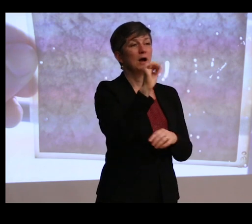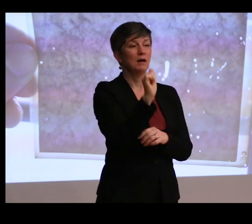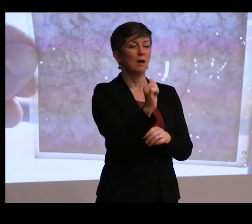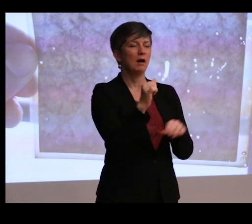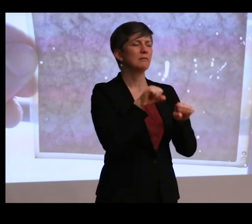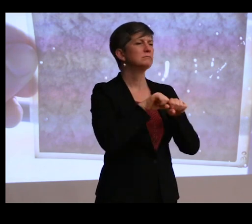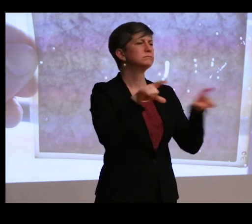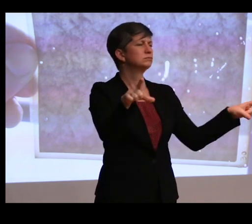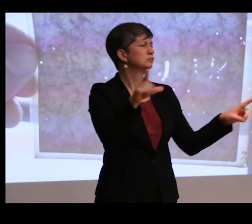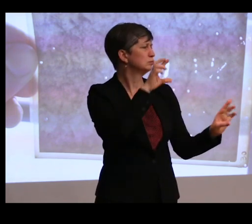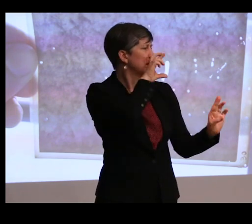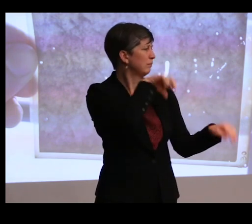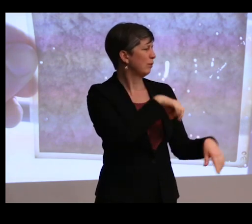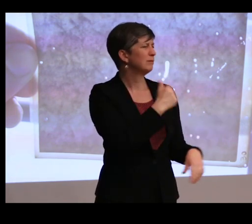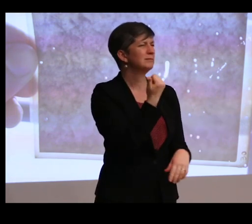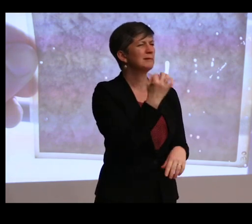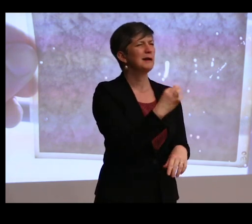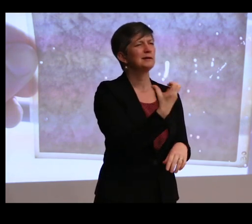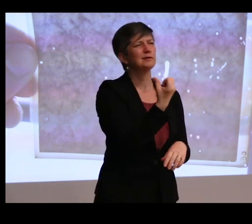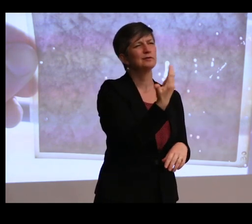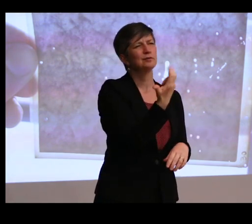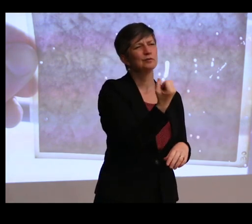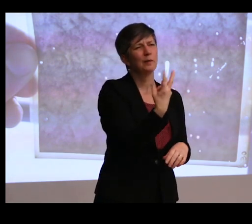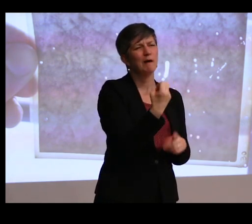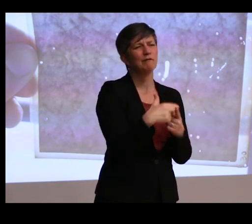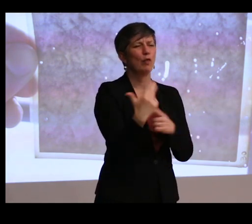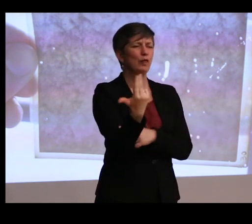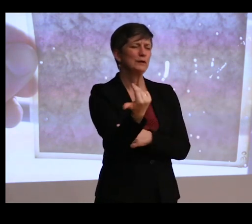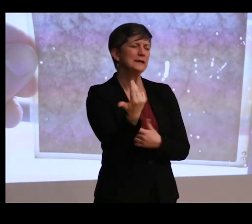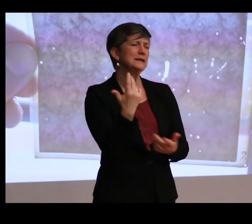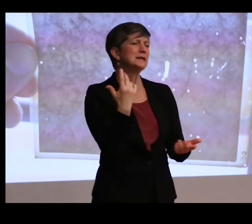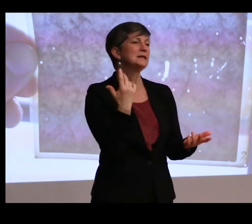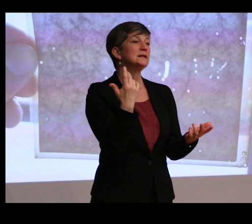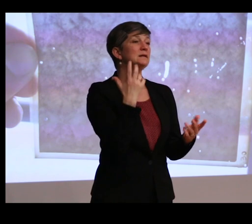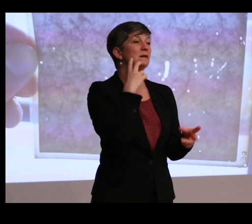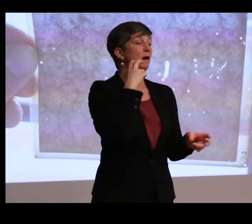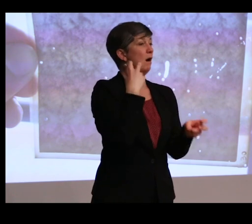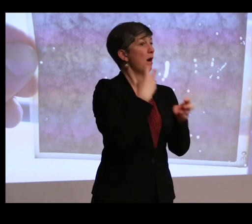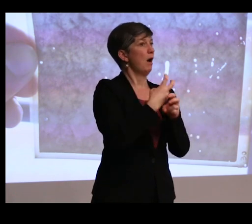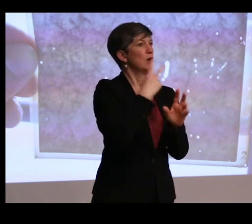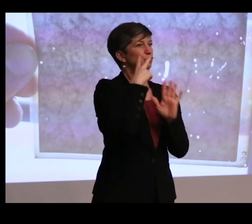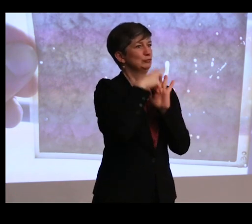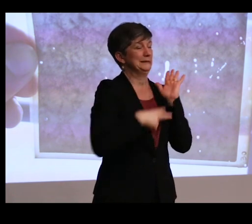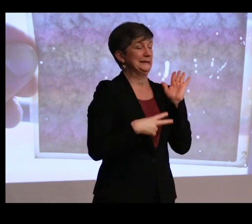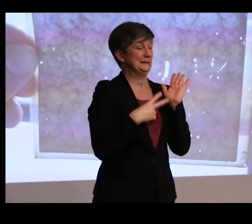I think it was 1912 or 1913. It's hard to read some of these things now.